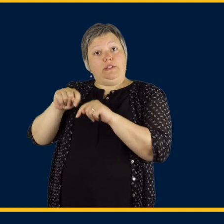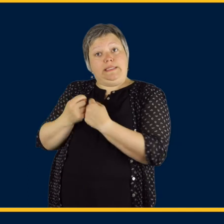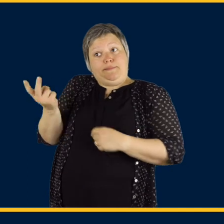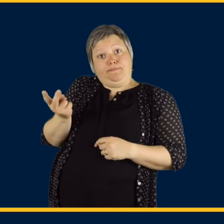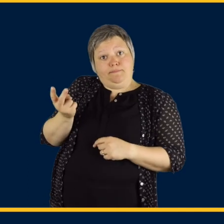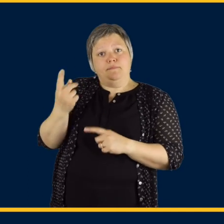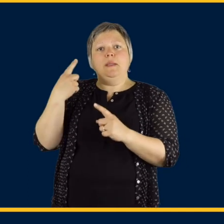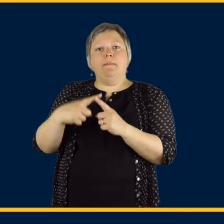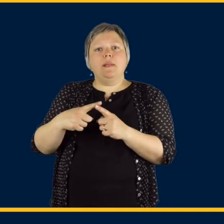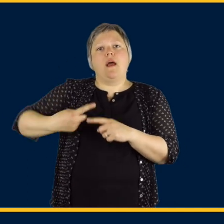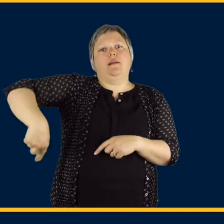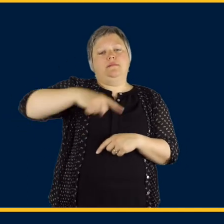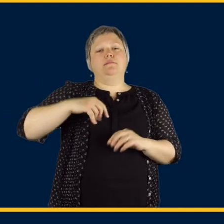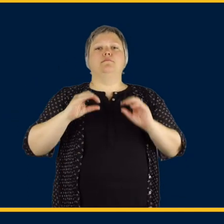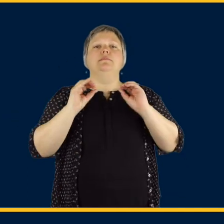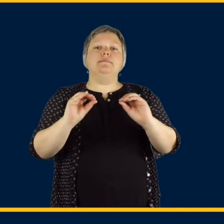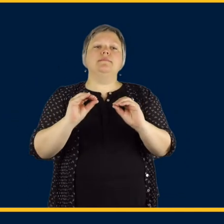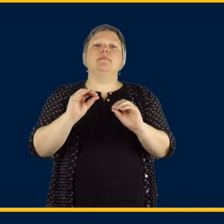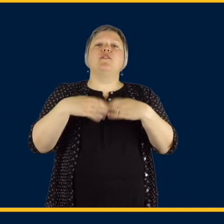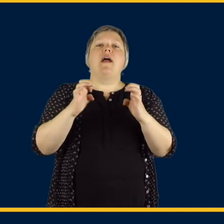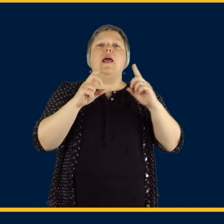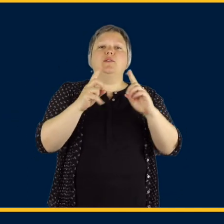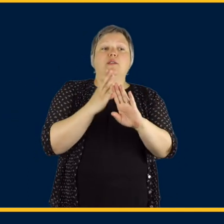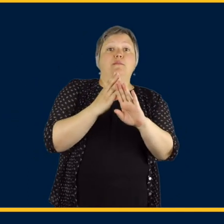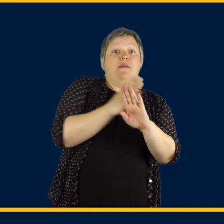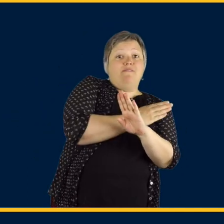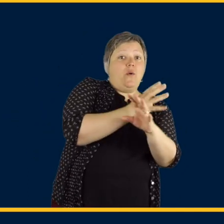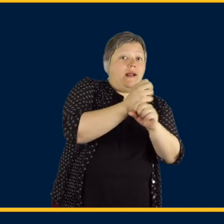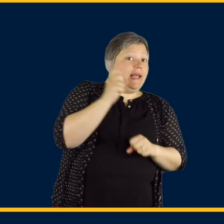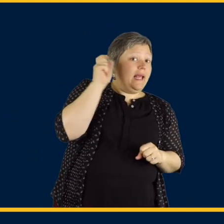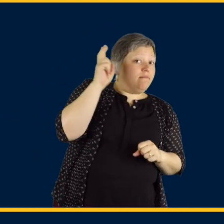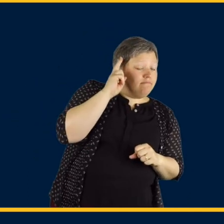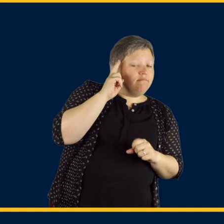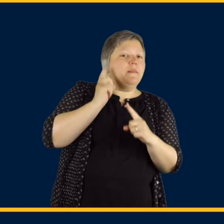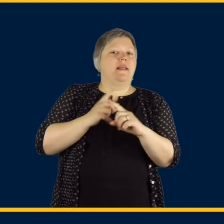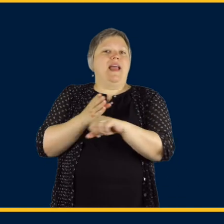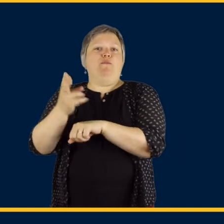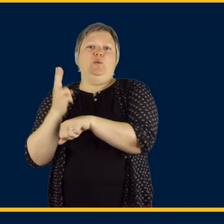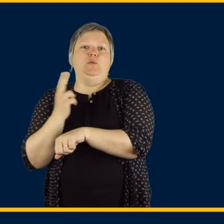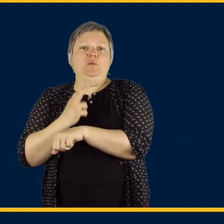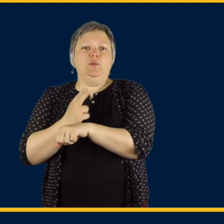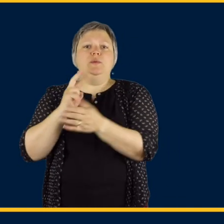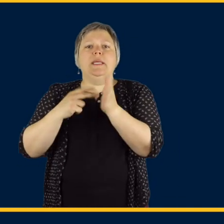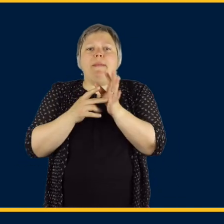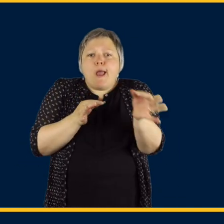Now, along with the audiologists, we provide education both before and after receiving amplification devices.